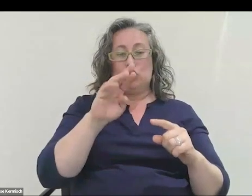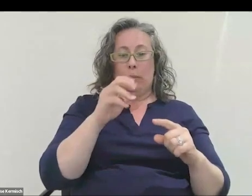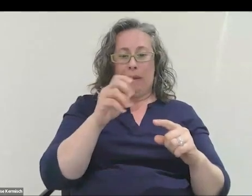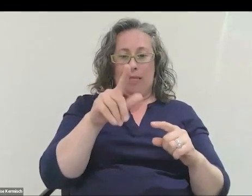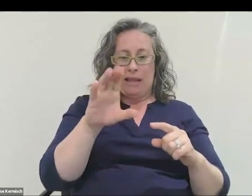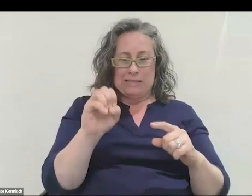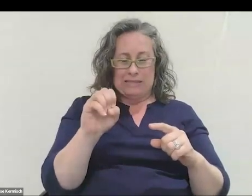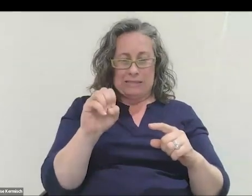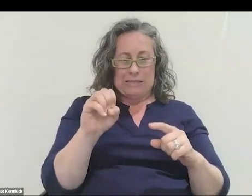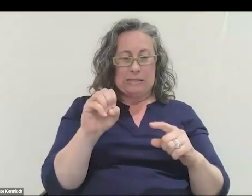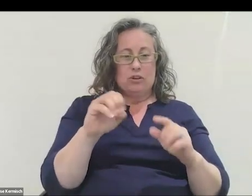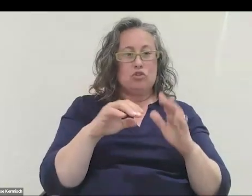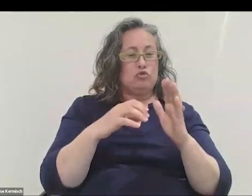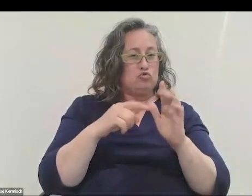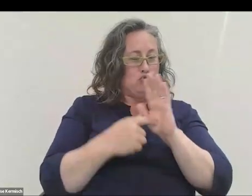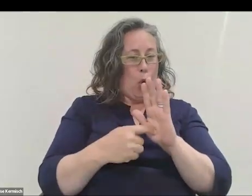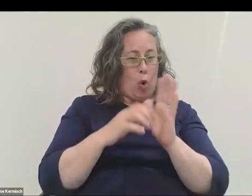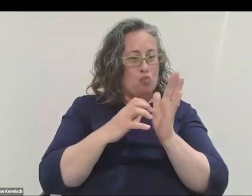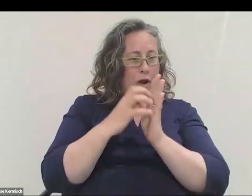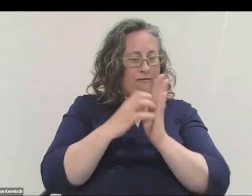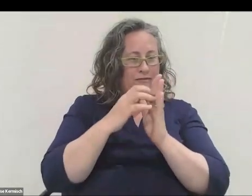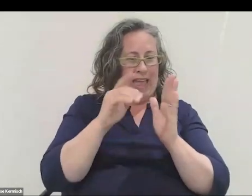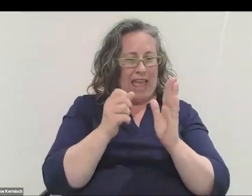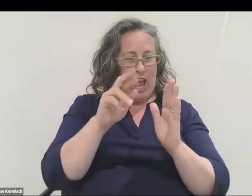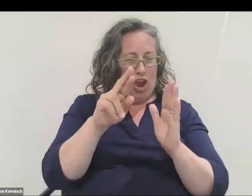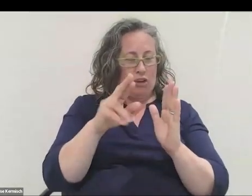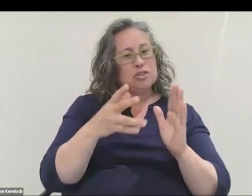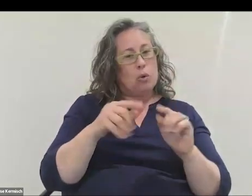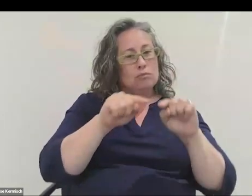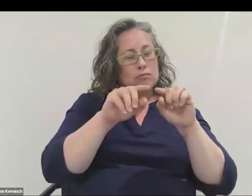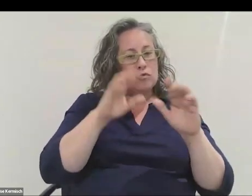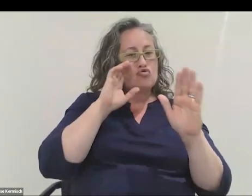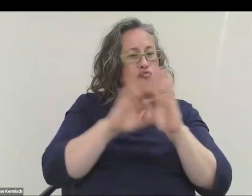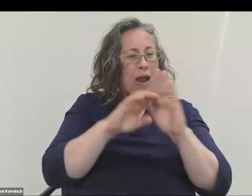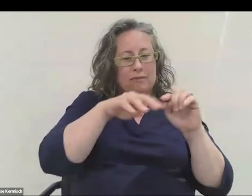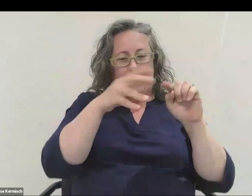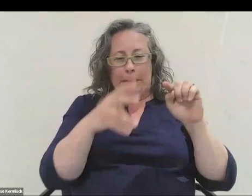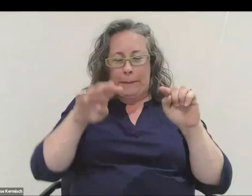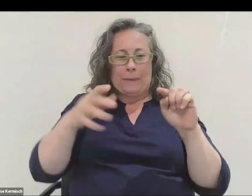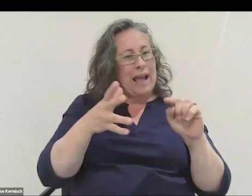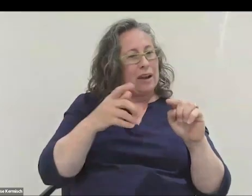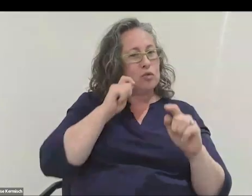showing the rough turbulent air. The graph is cool because it captures all of the parts of the launch and shows that the phone